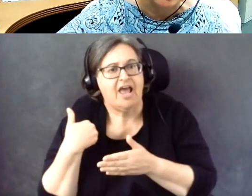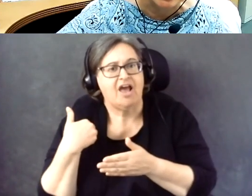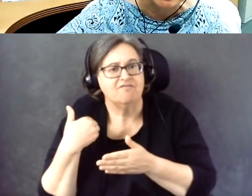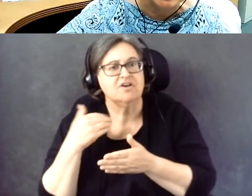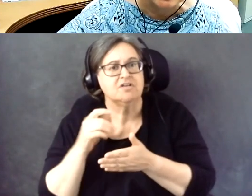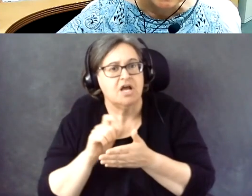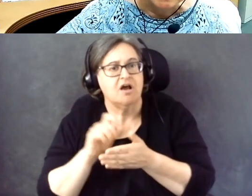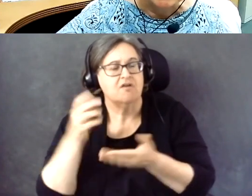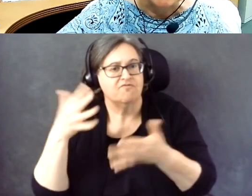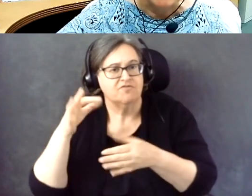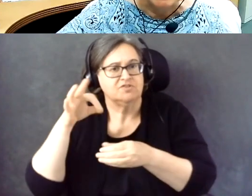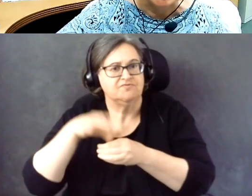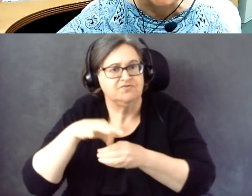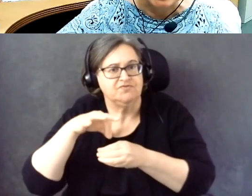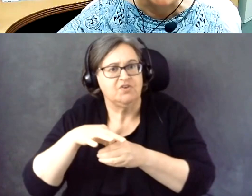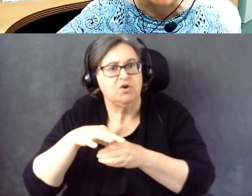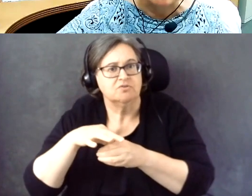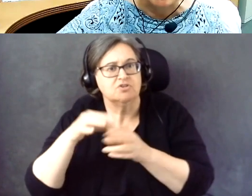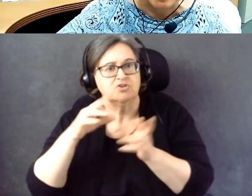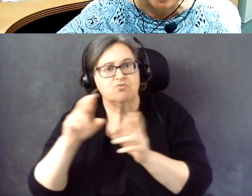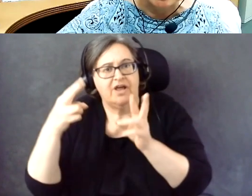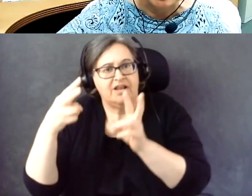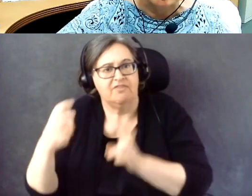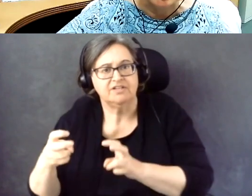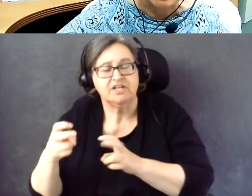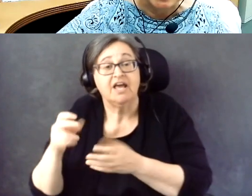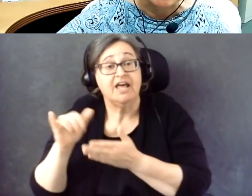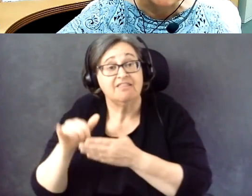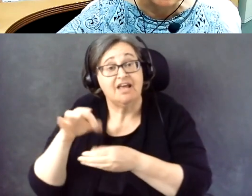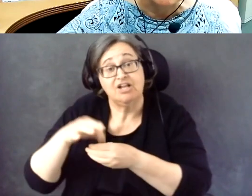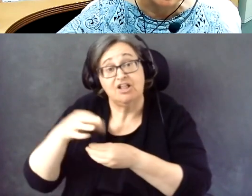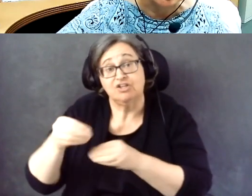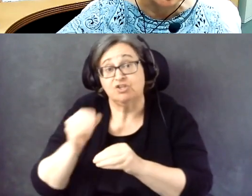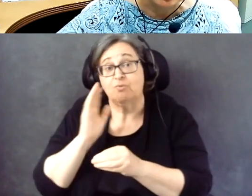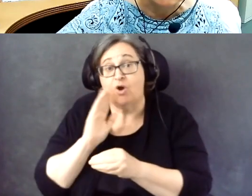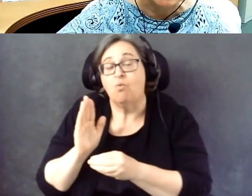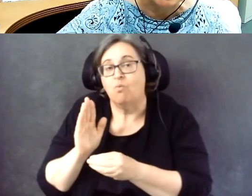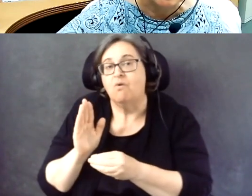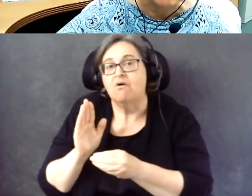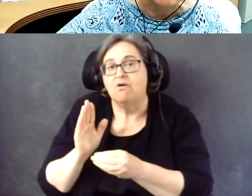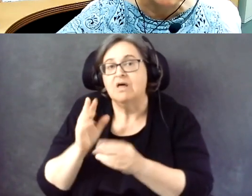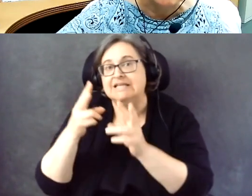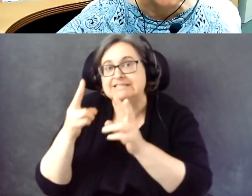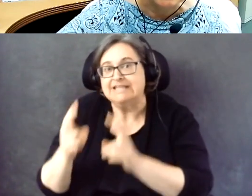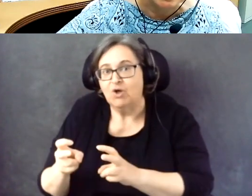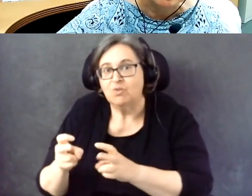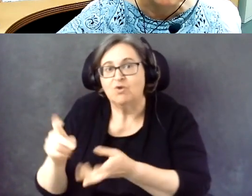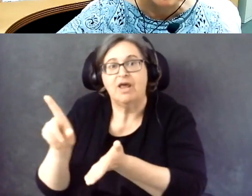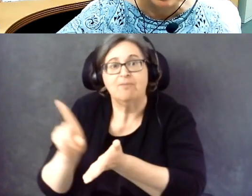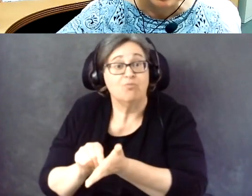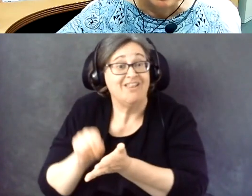And then they just download the ballot and print it out at the elections office.